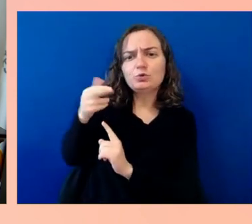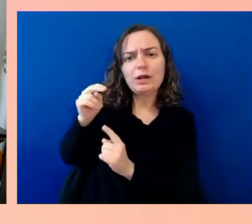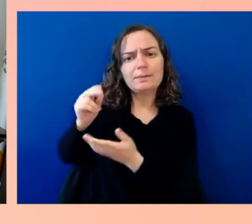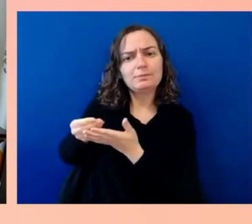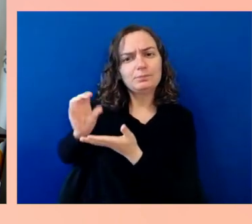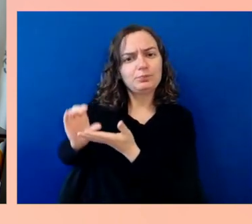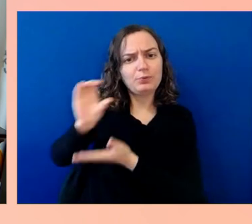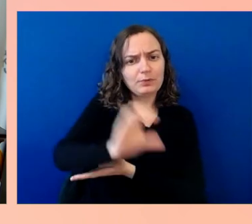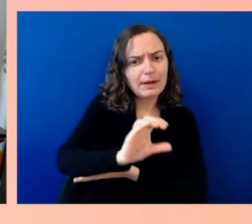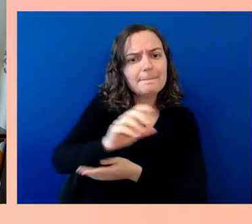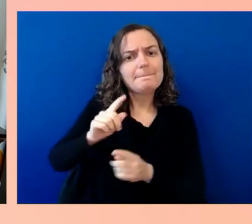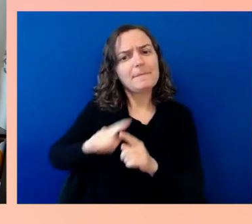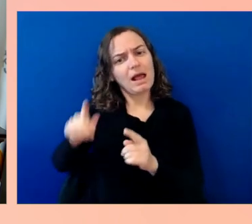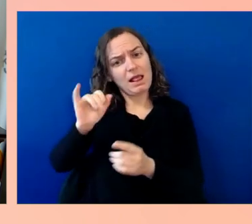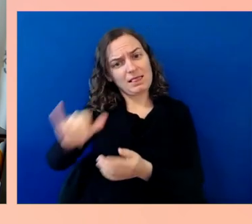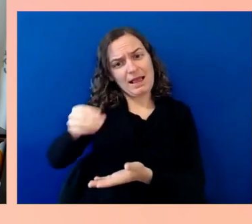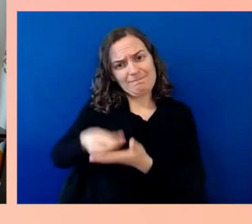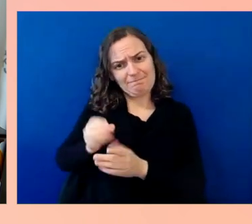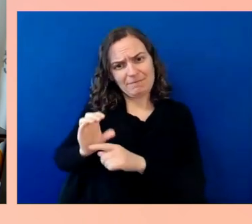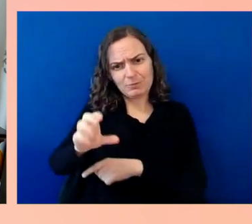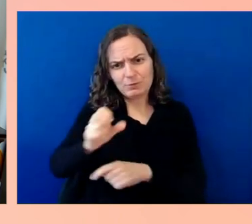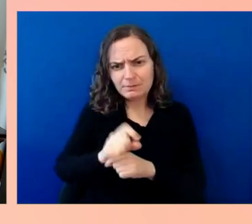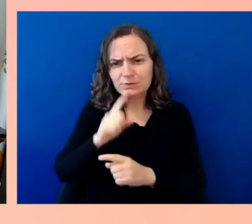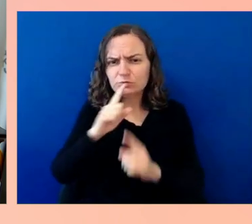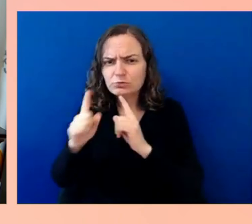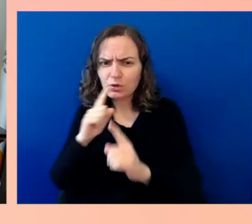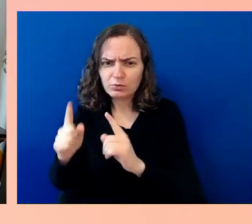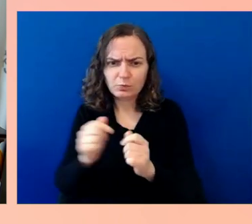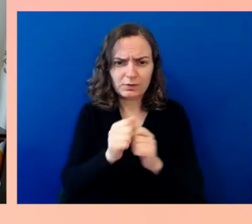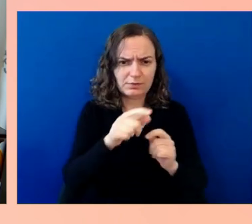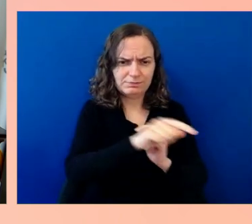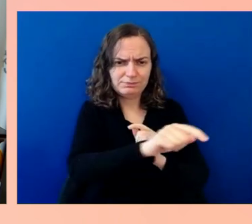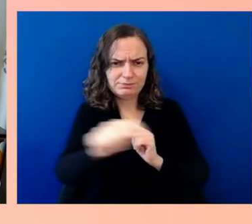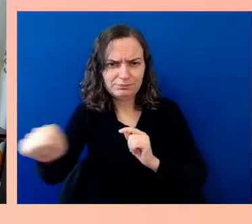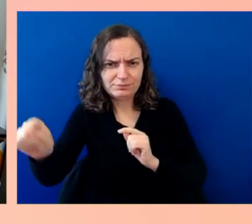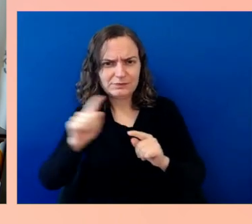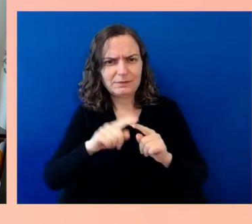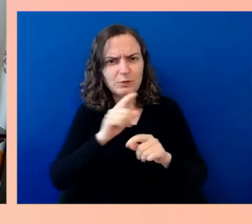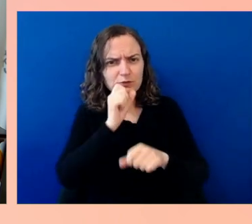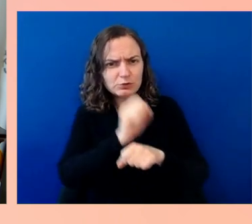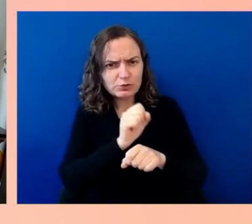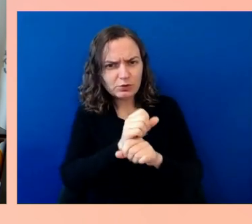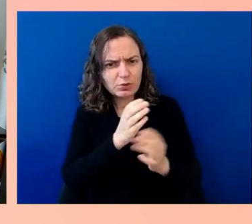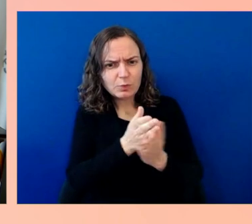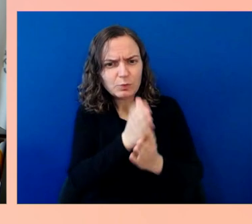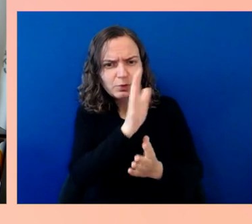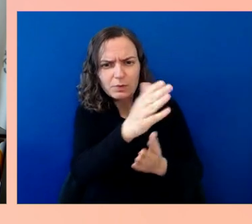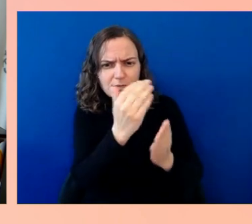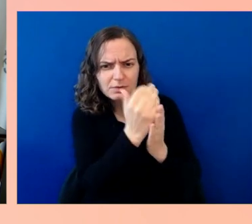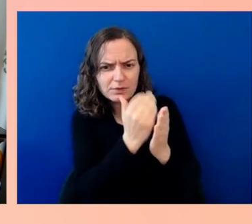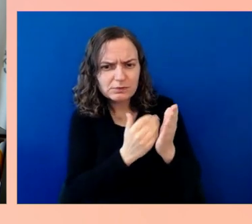deploying it to work through their list of projects that have long been needed on everything from tunnels to